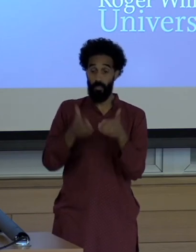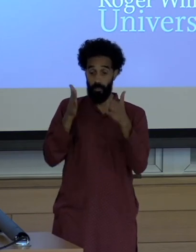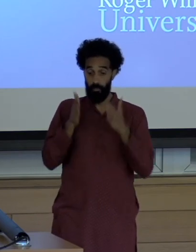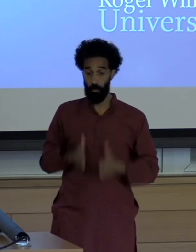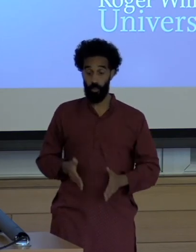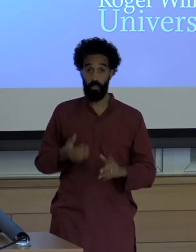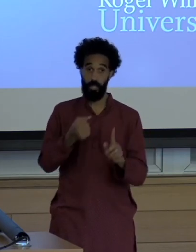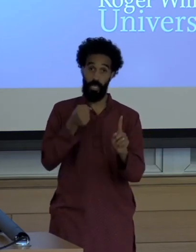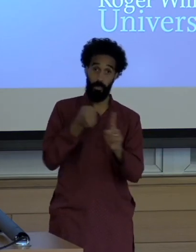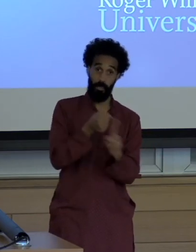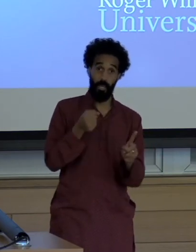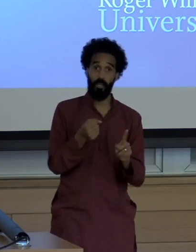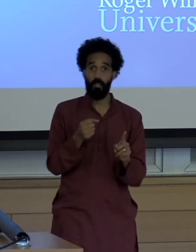But again, I push back